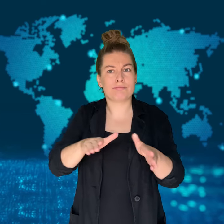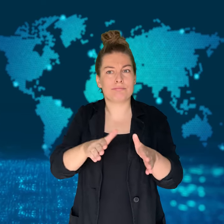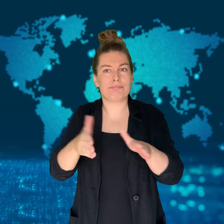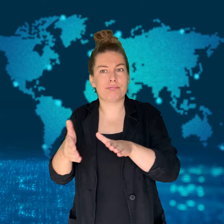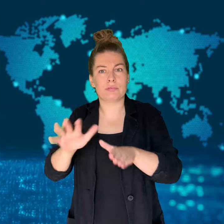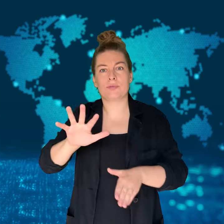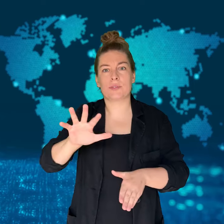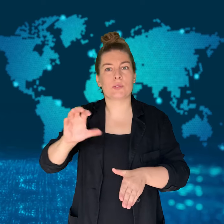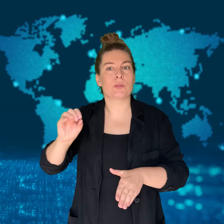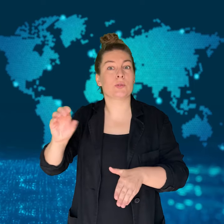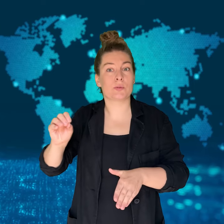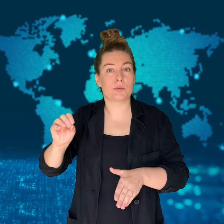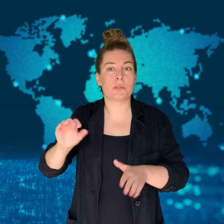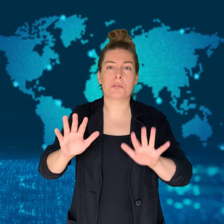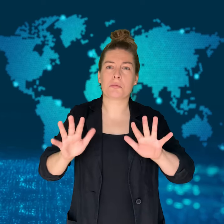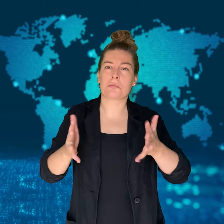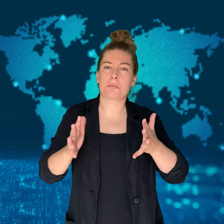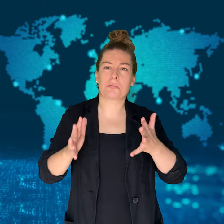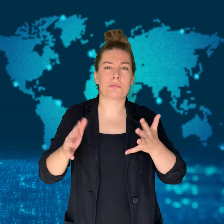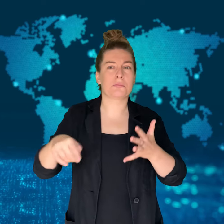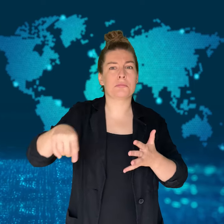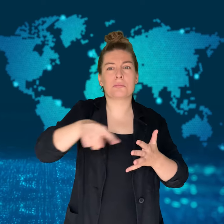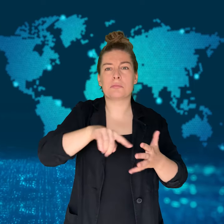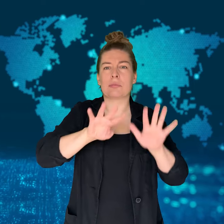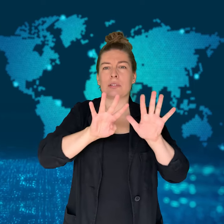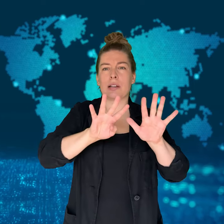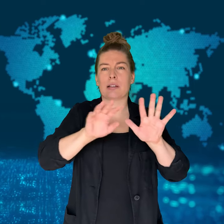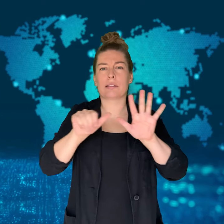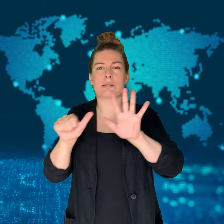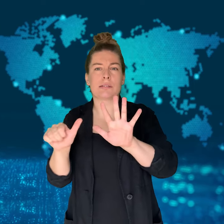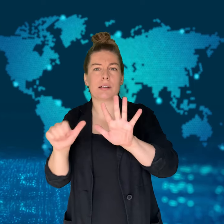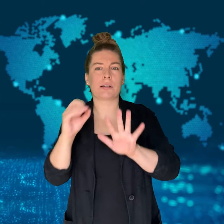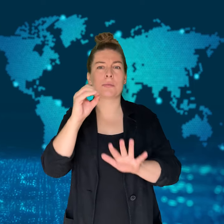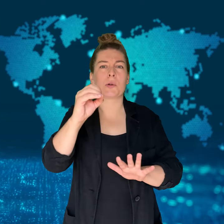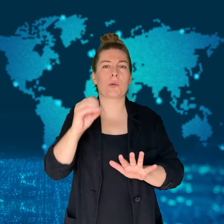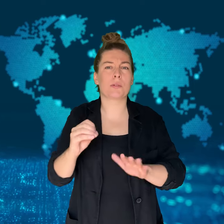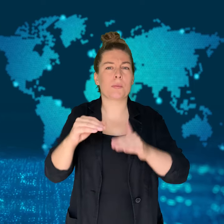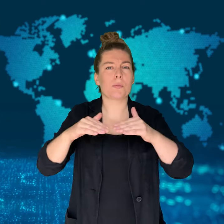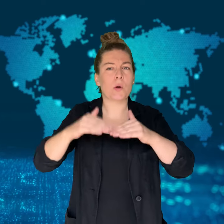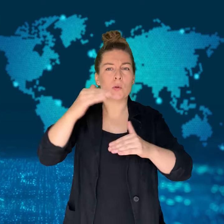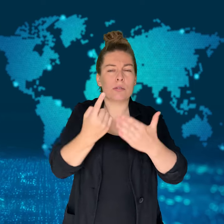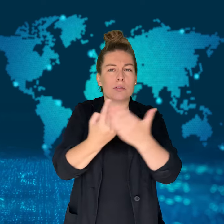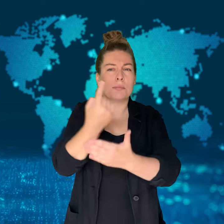More than 96% of those cases and deaths are in